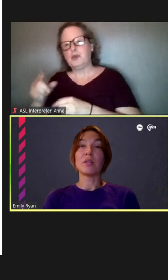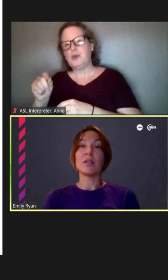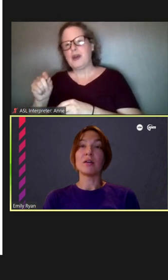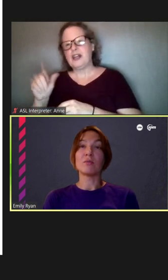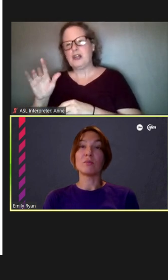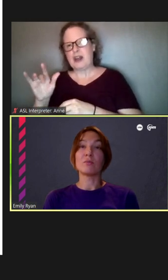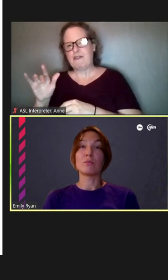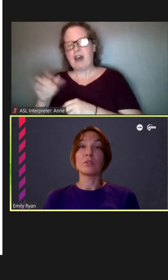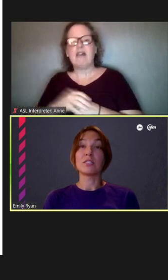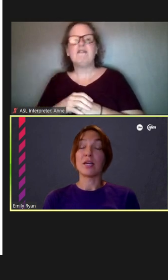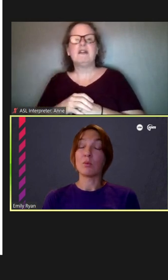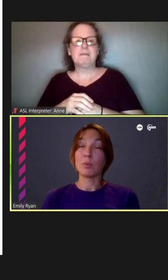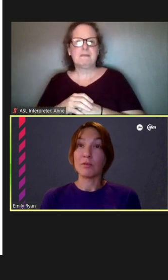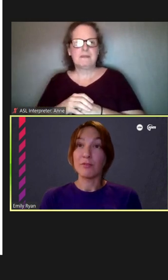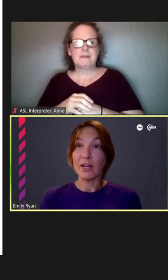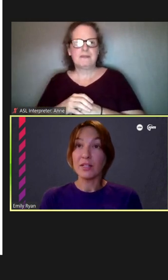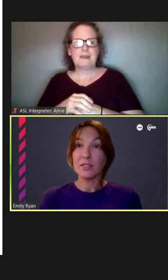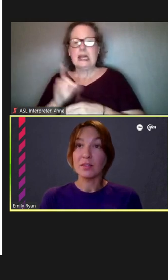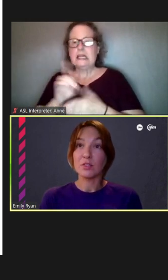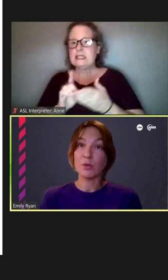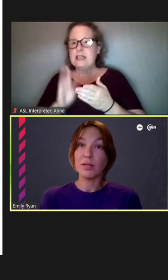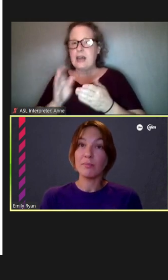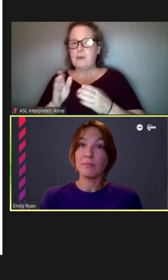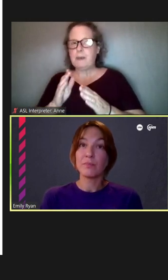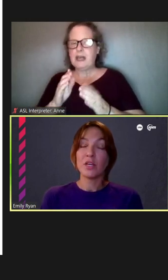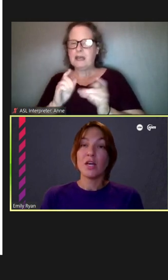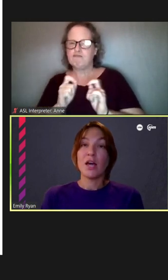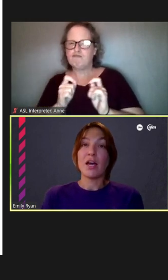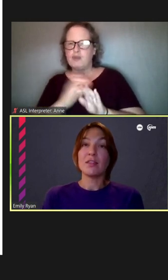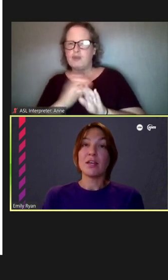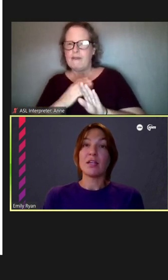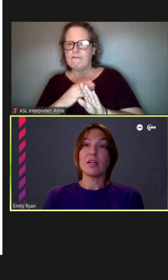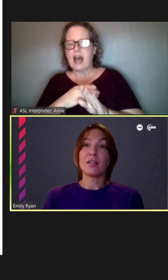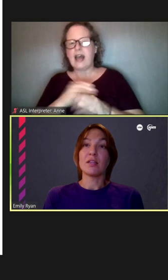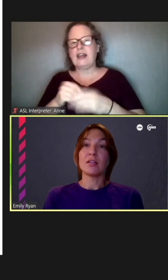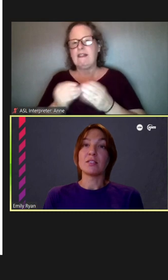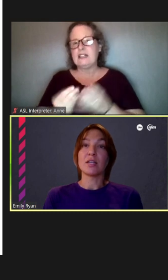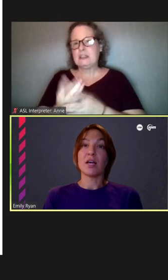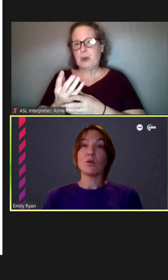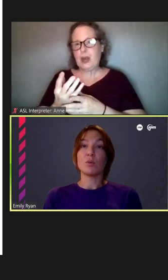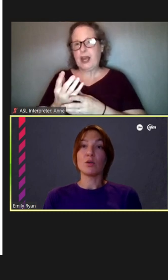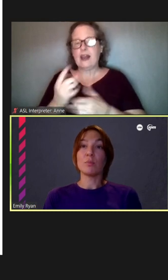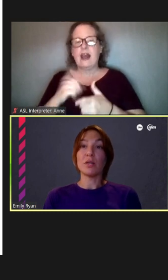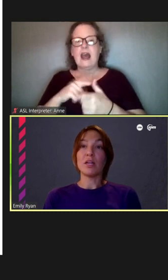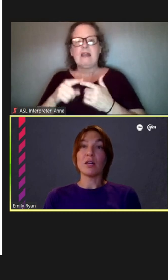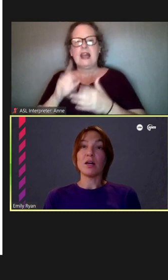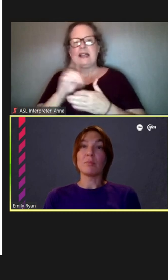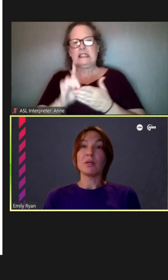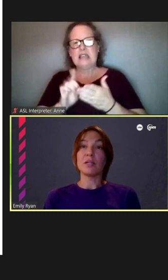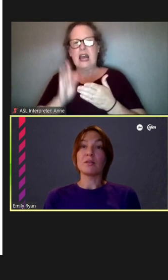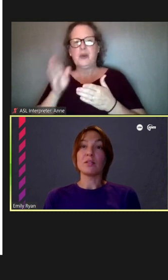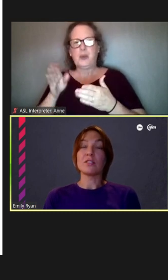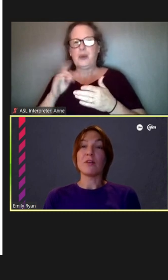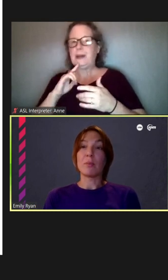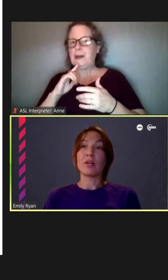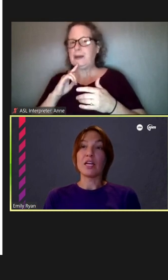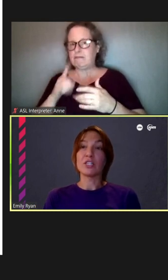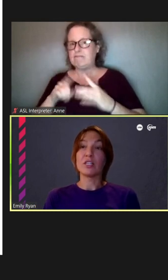The design will be refined in the spring and then the design will begin its fabrication